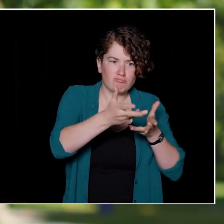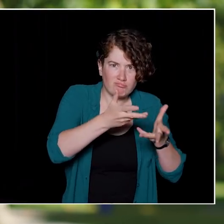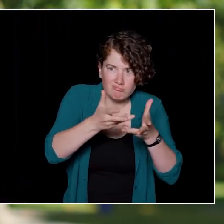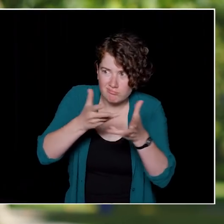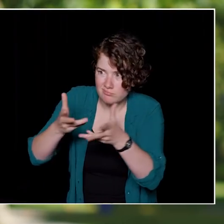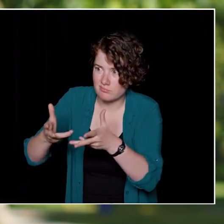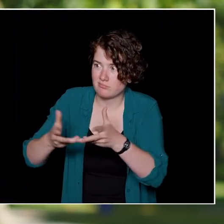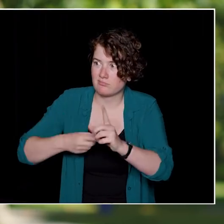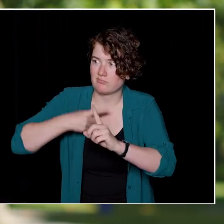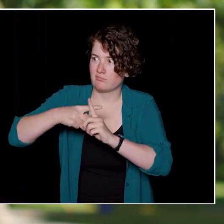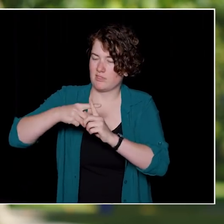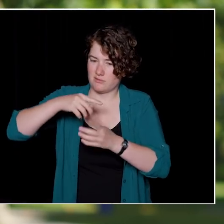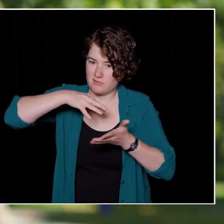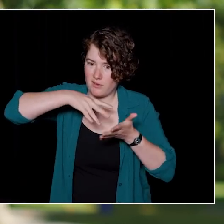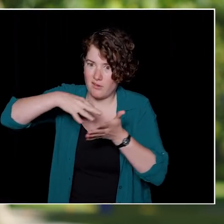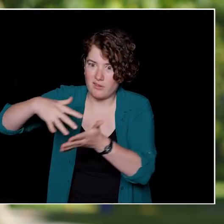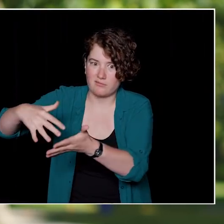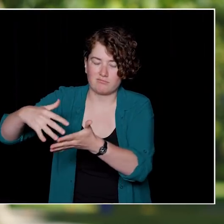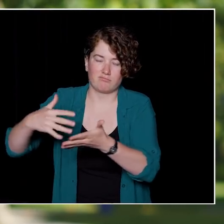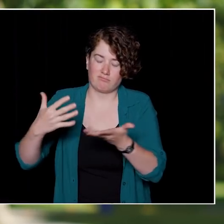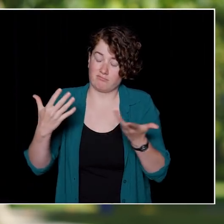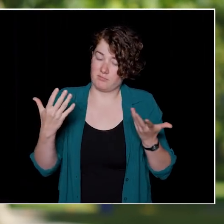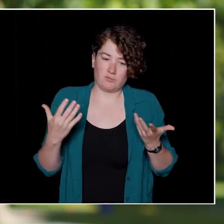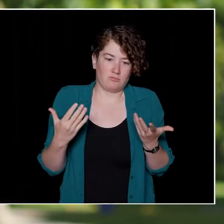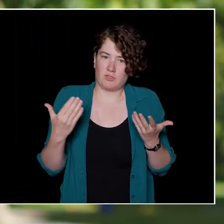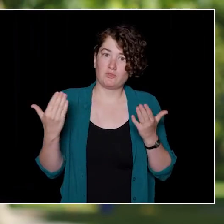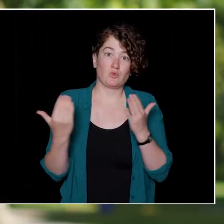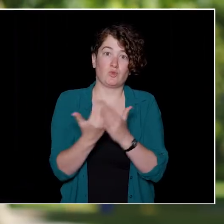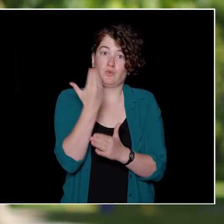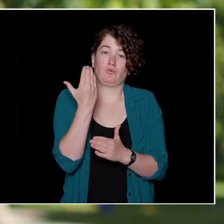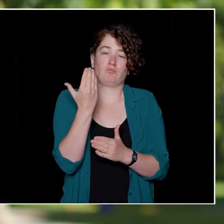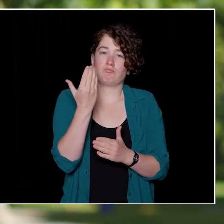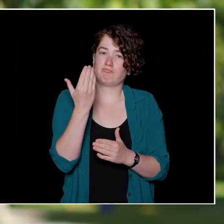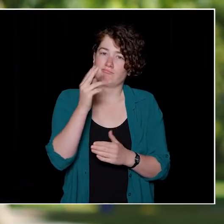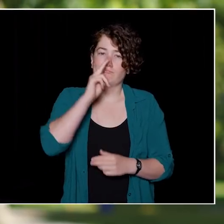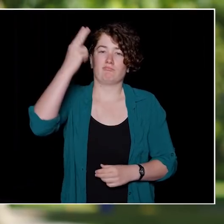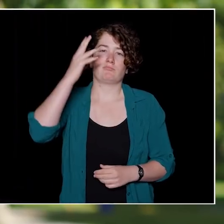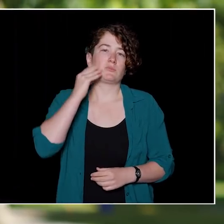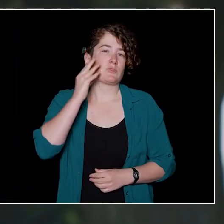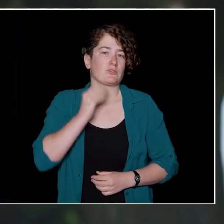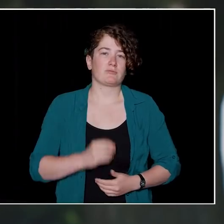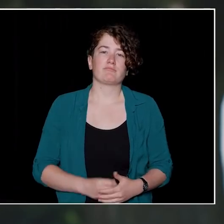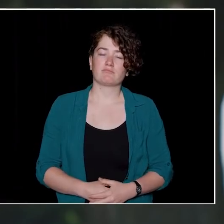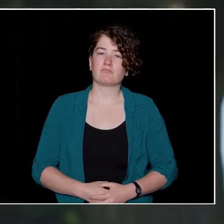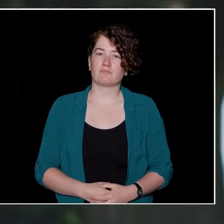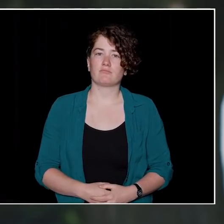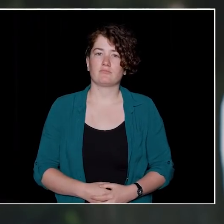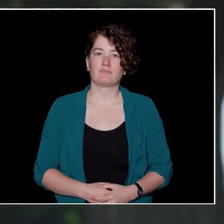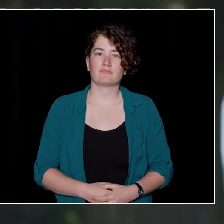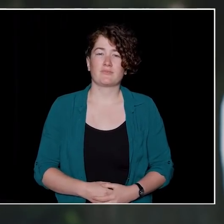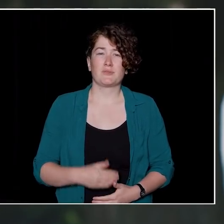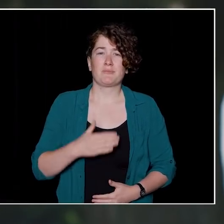all students to this new form of study and the academic experience. What I love about being Dean